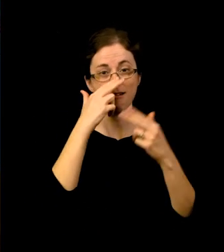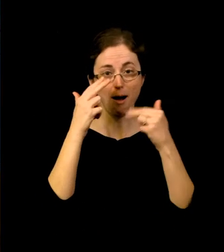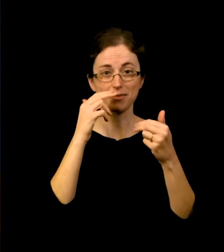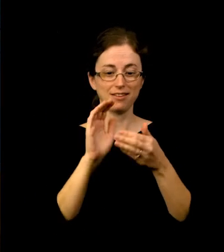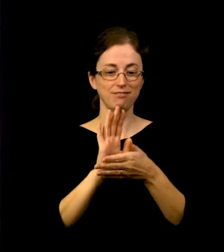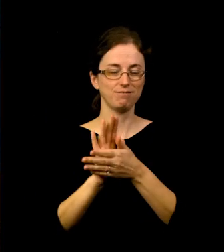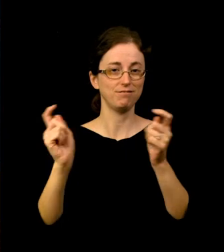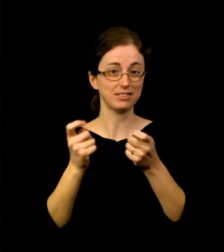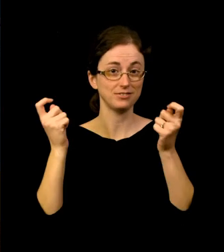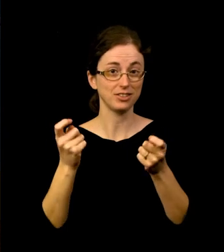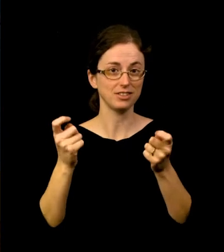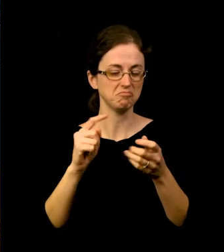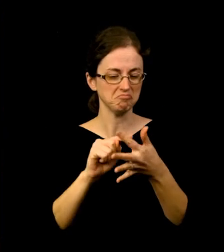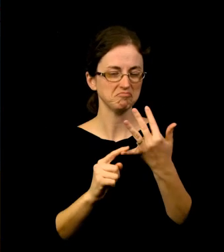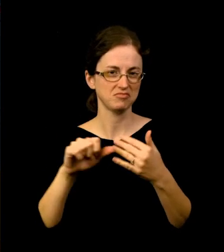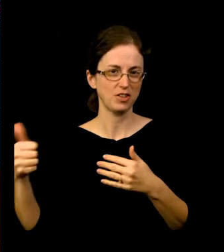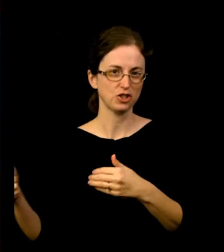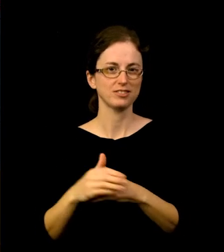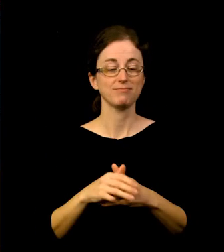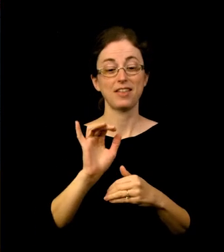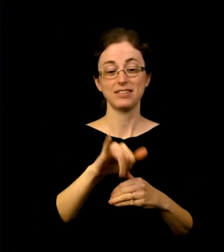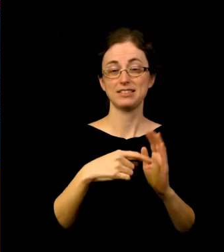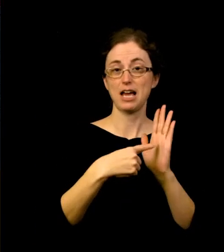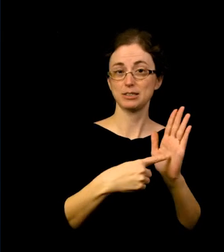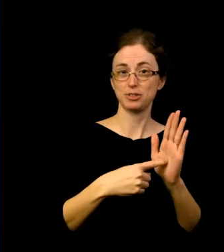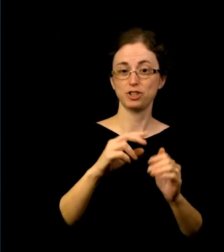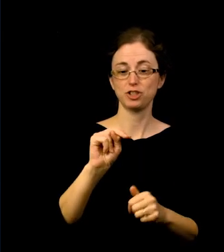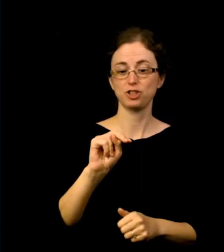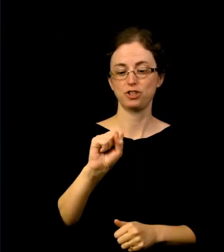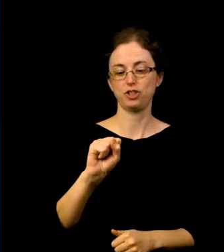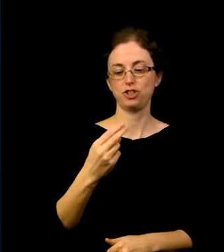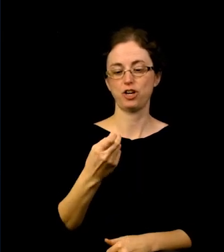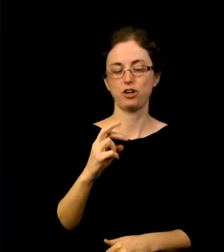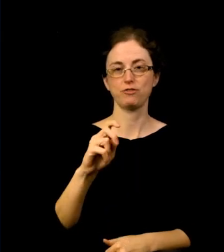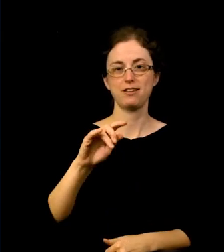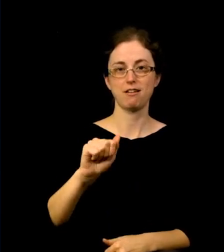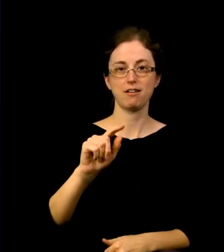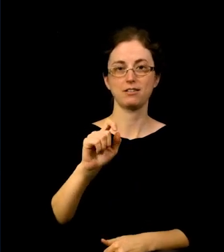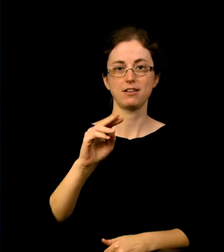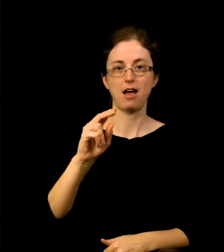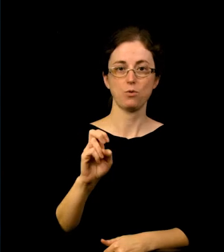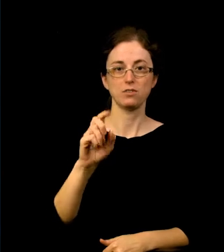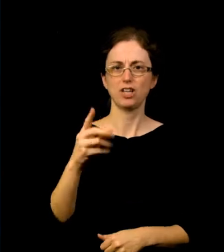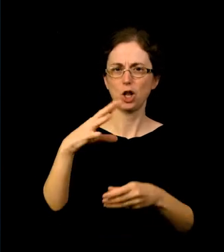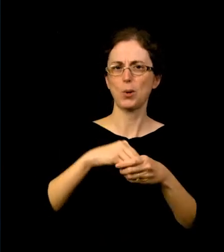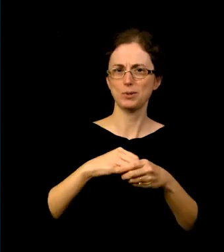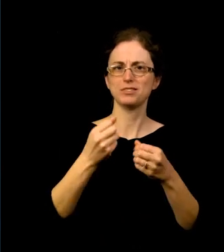With this exhibition, Sharita Towne includes the many names of her artistic collaborators and community partners.